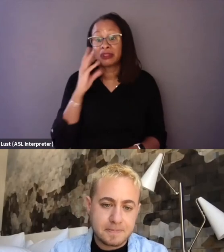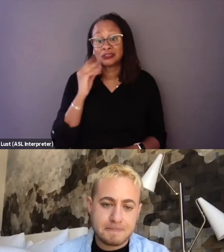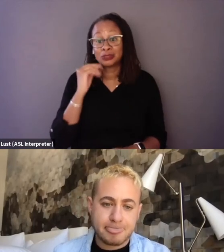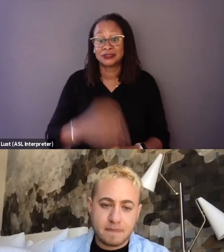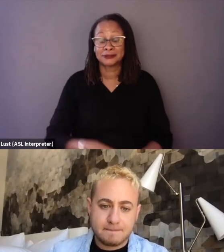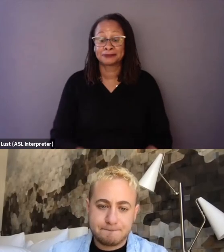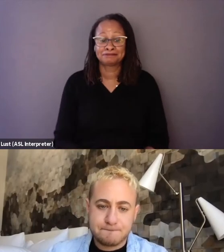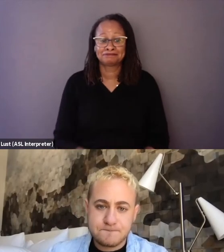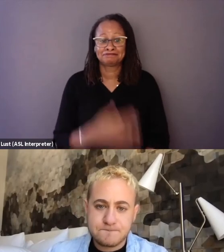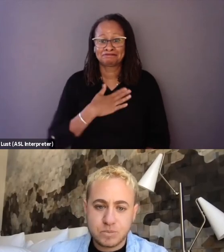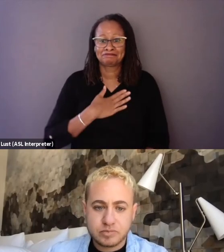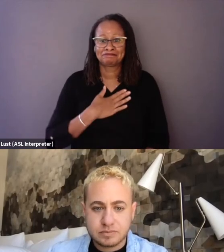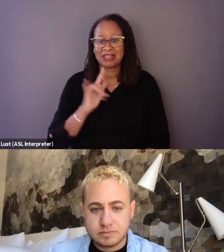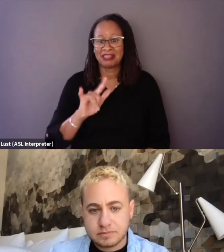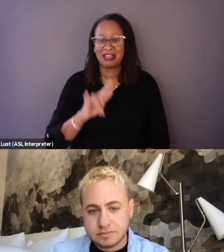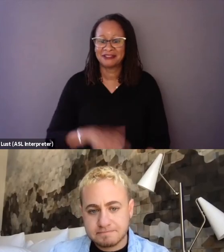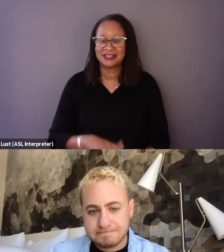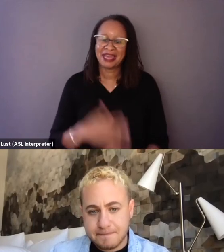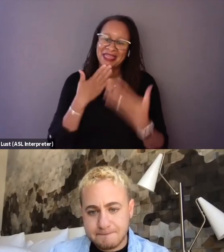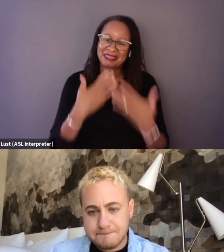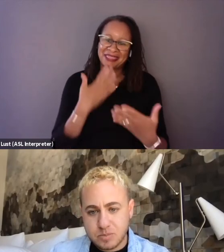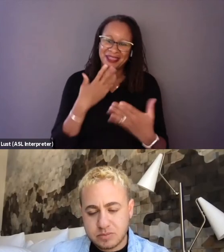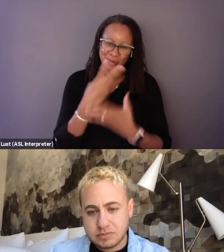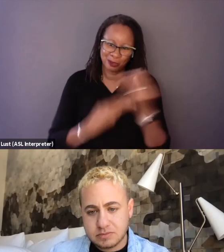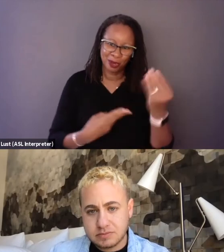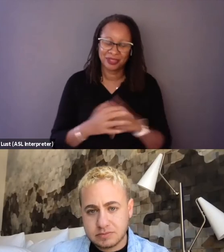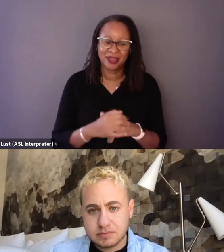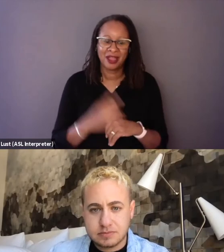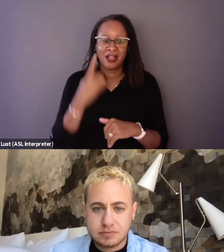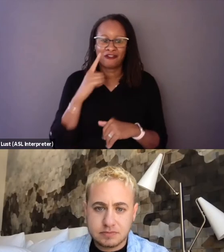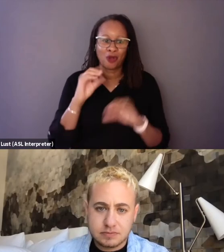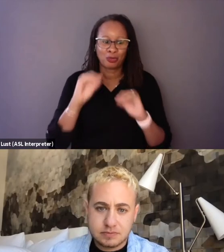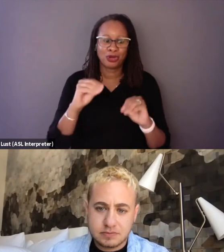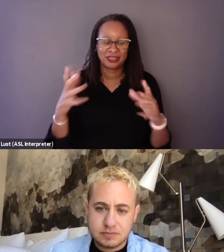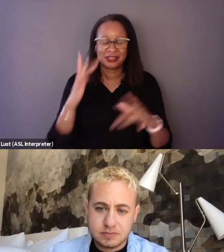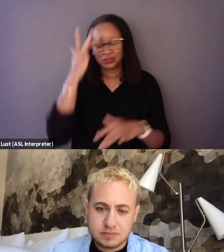I love that. Well, thank you both for putting this brilliant documentary together.